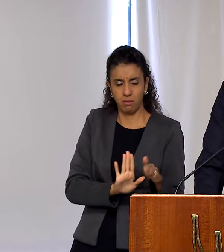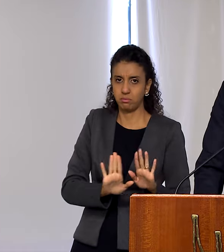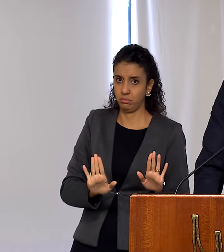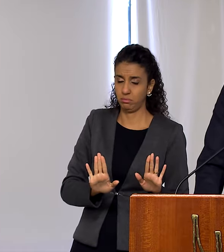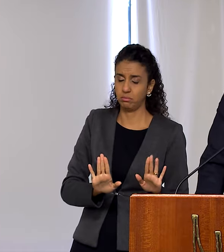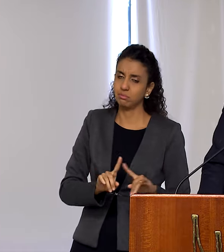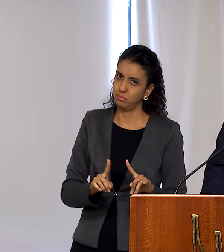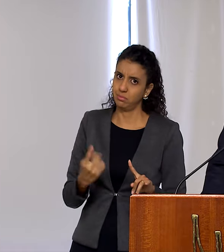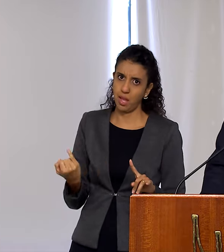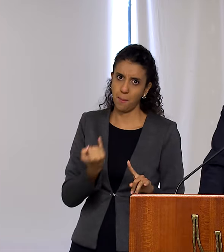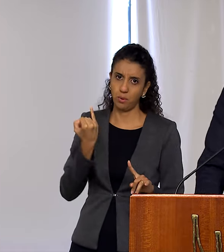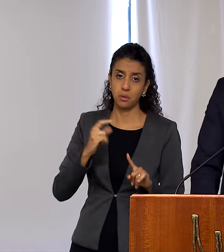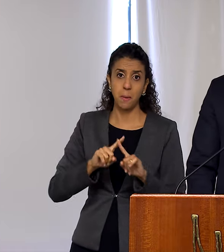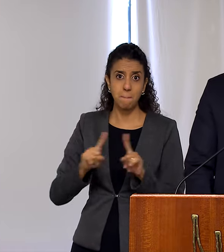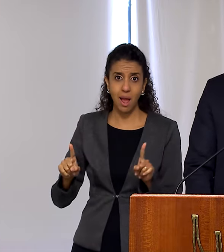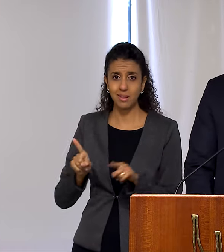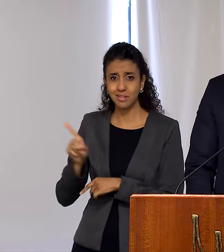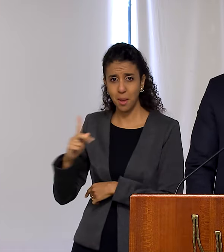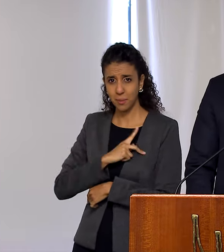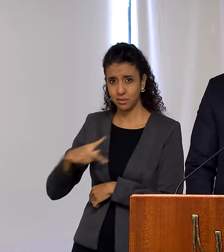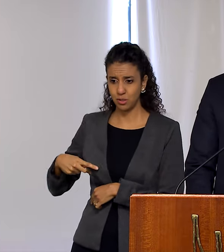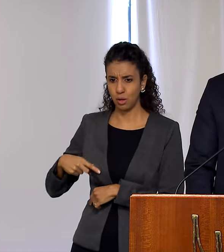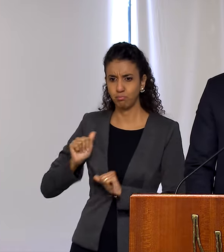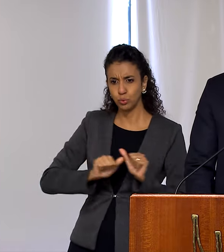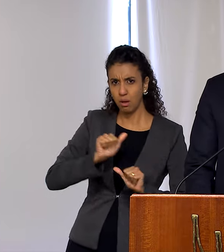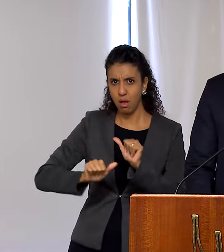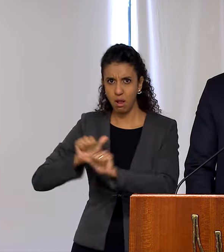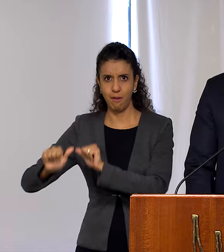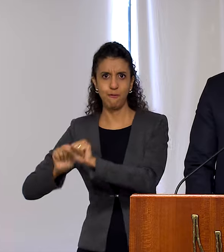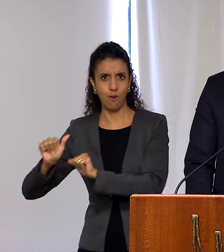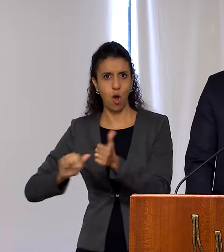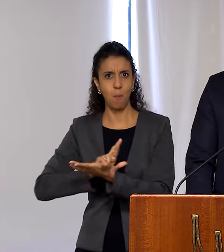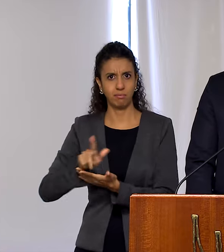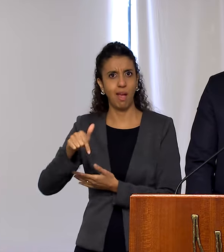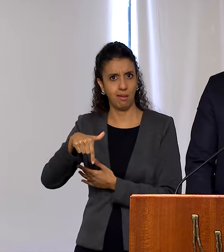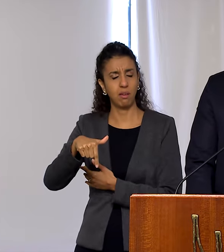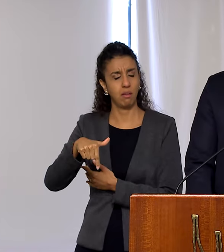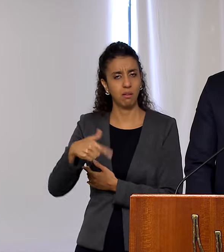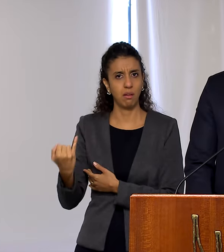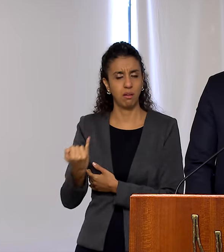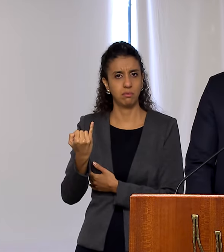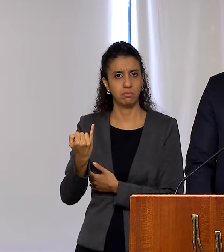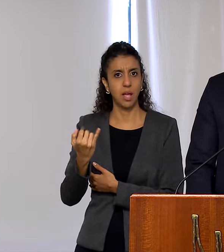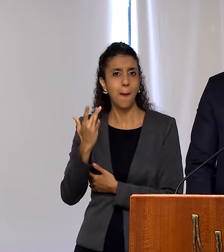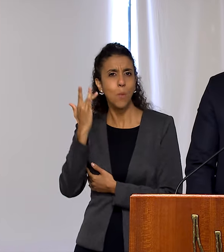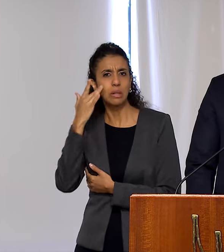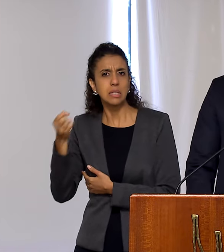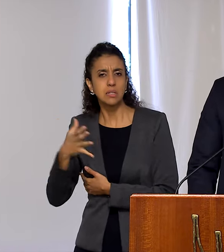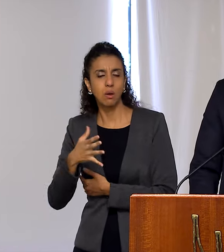the reforms that the President of the Republic promotes here. There is no modernization without more trade